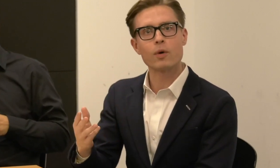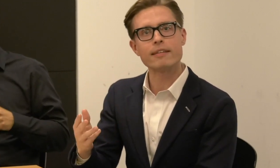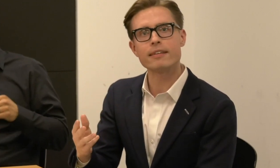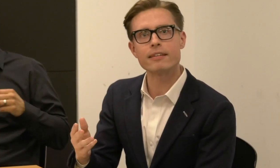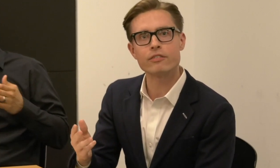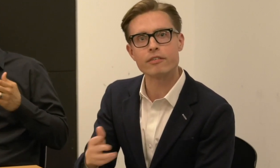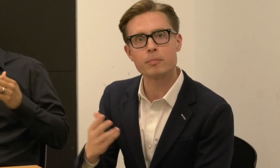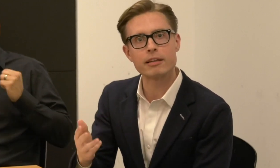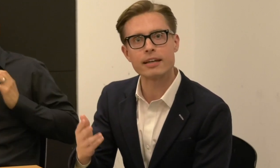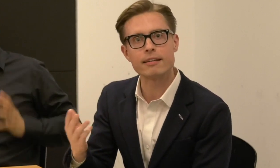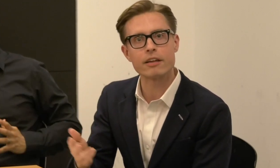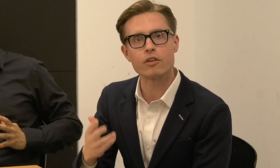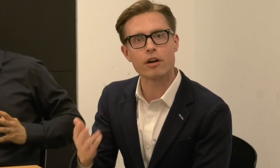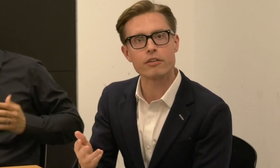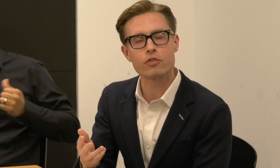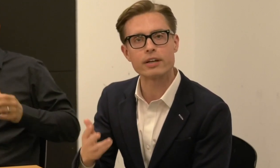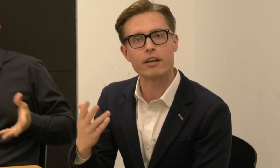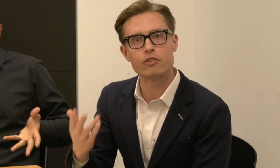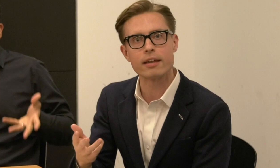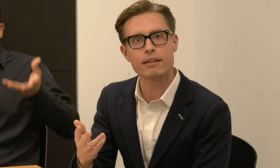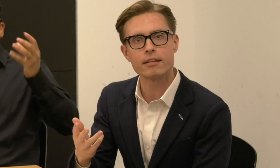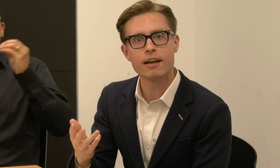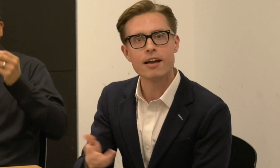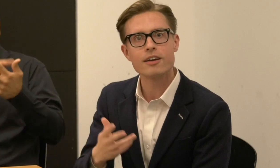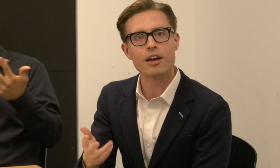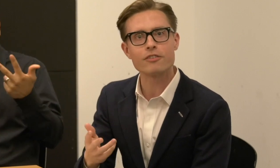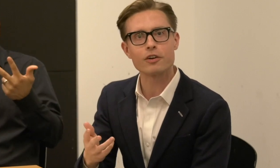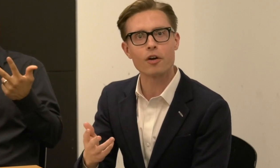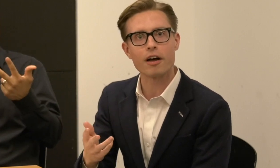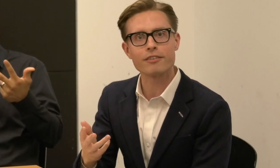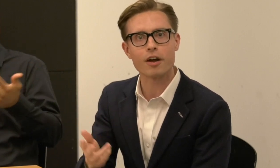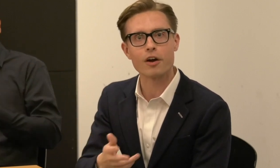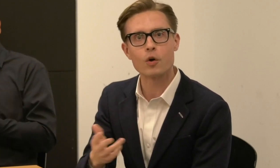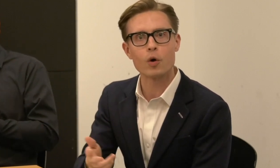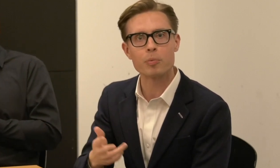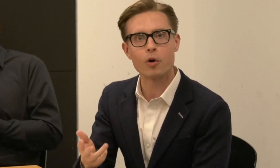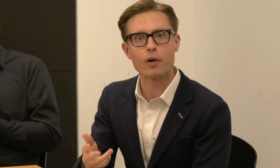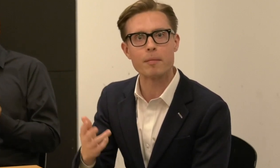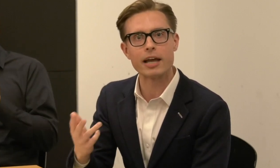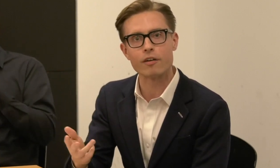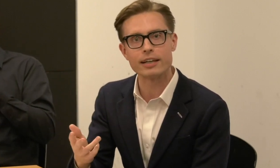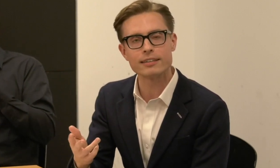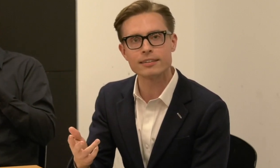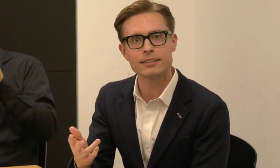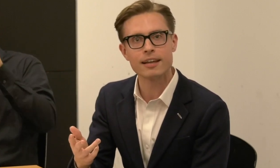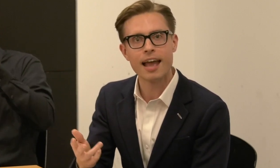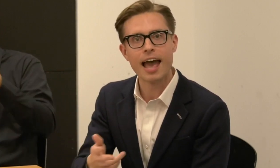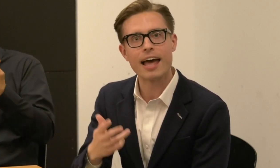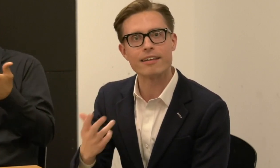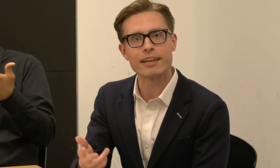Dance/NYC's disability dance artistry agenda cuts across our core program areas and is